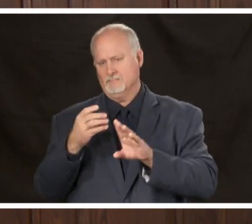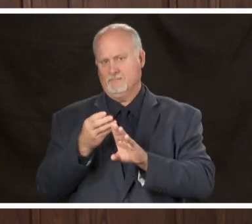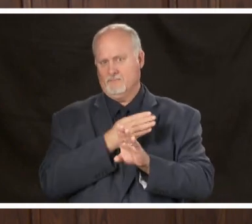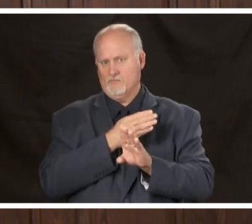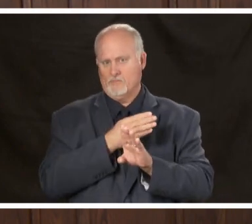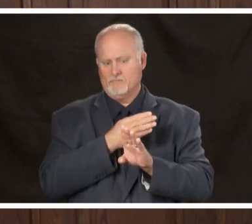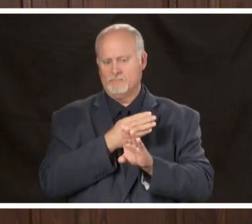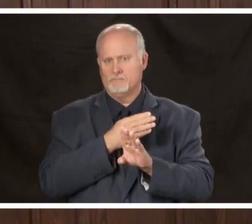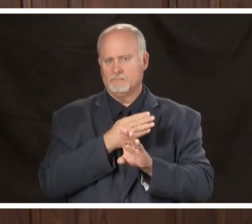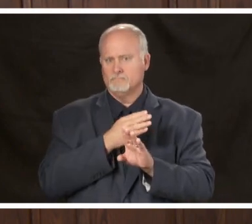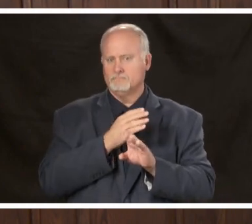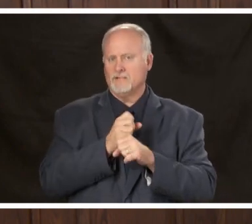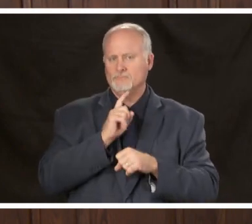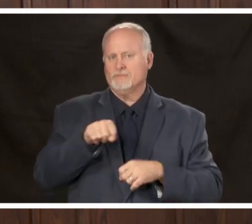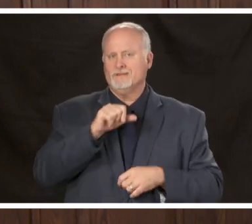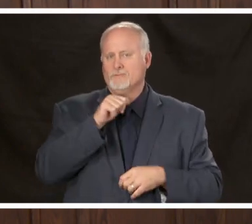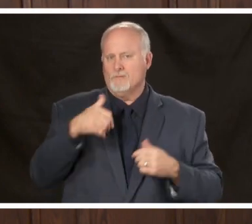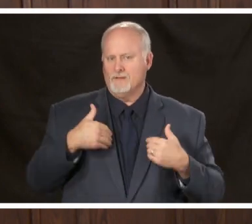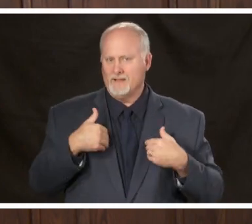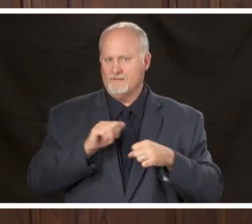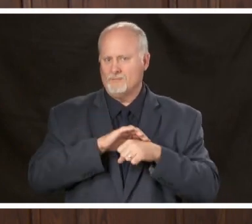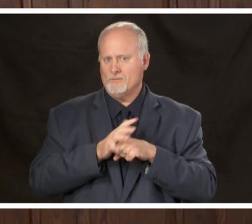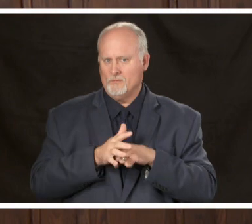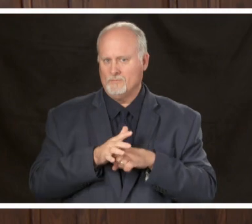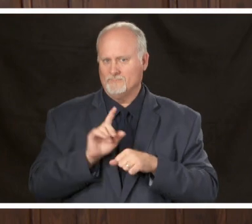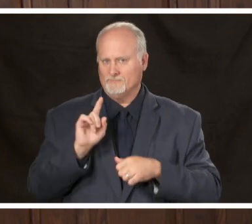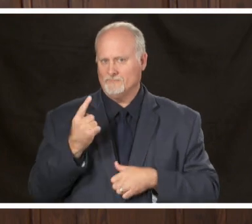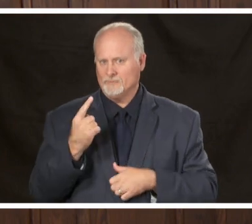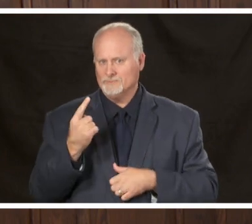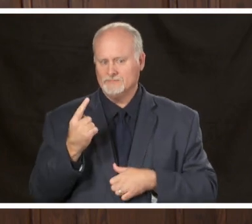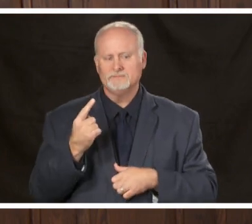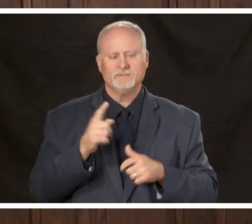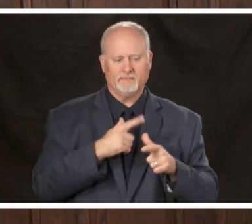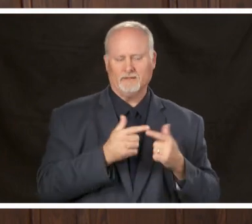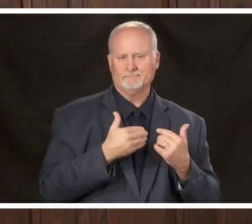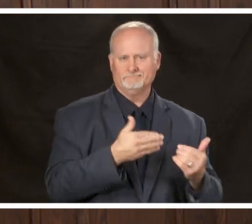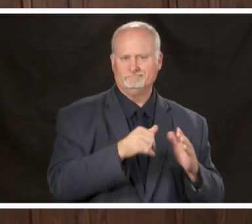performing their procedure the reason for doing this testing is to make sure